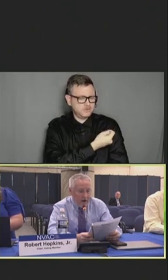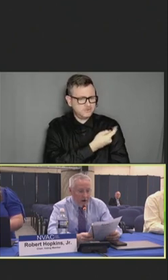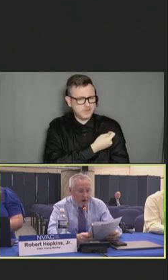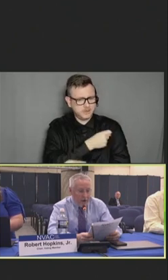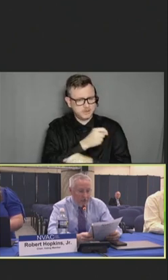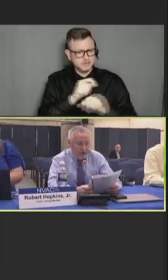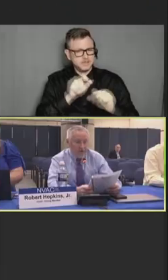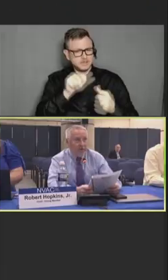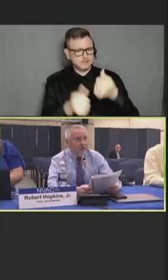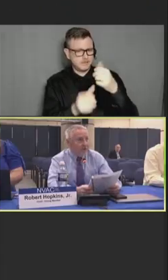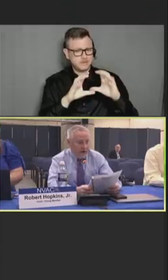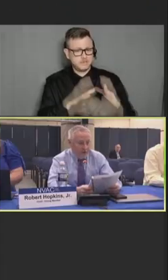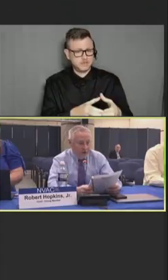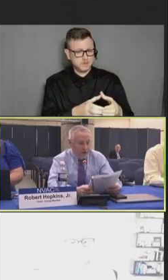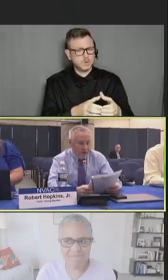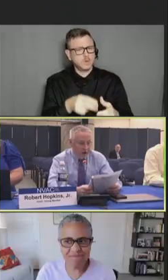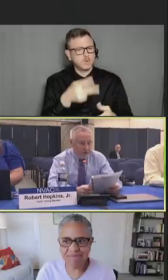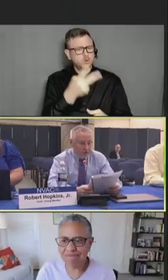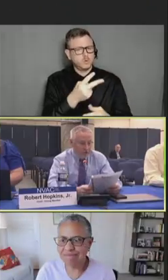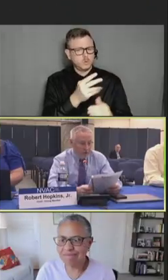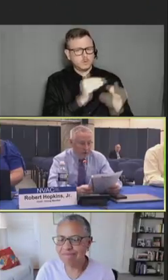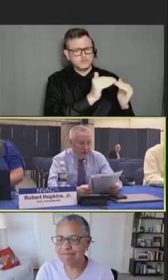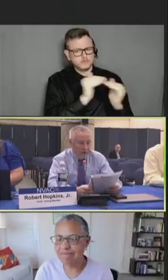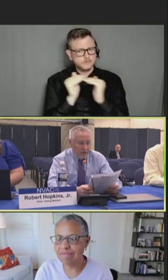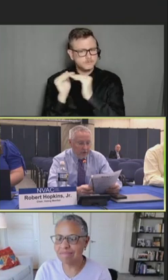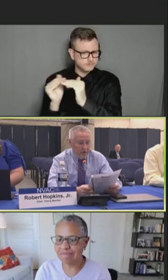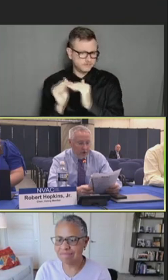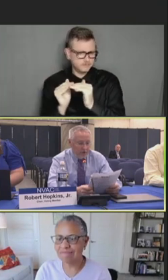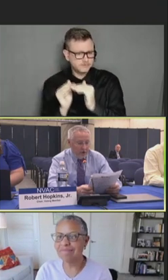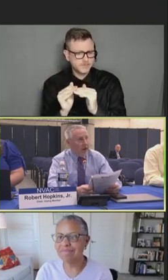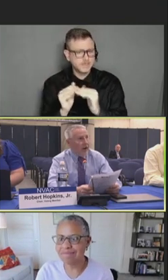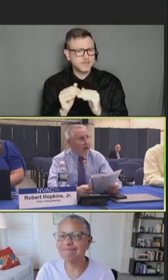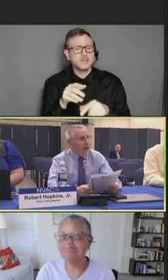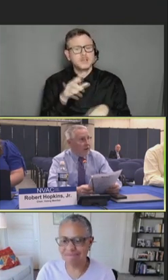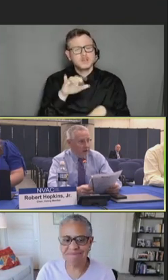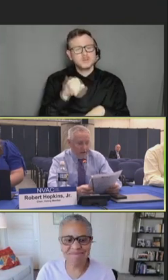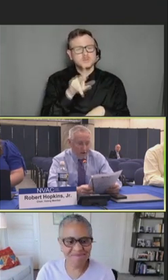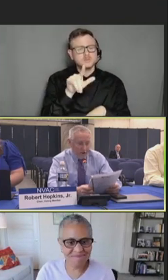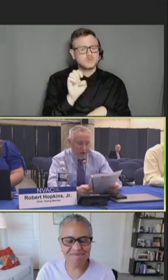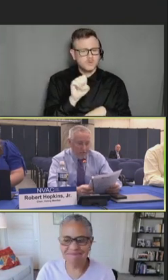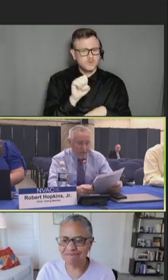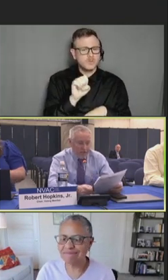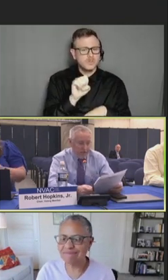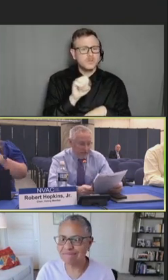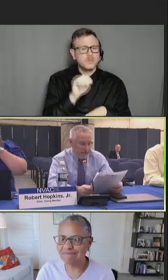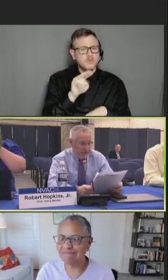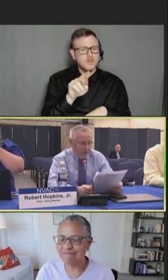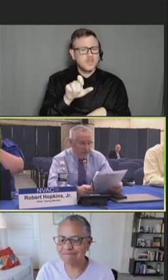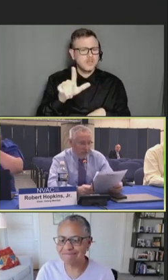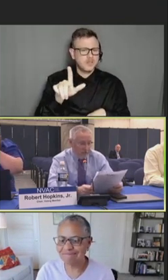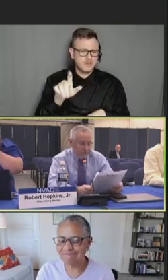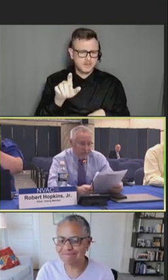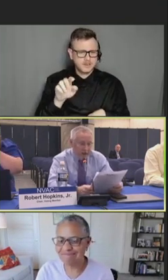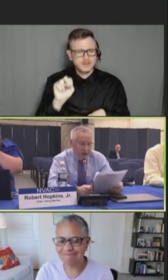Our co-chairs of this effort are Dr. Jewel Mullen, who is on the line, and Dr. Bob Swanson, who's in the room.